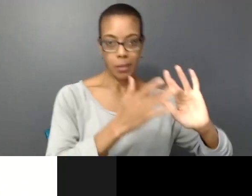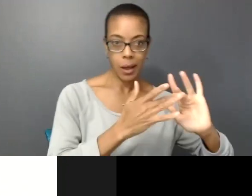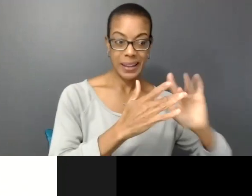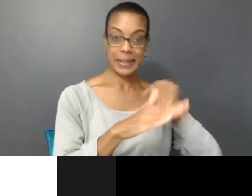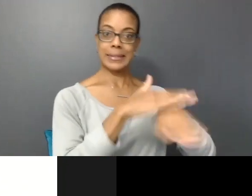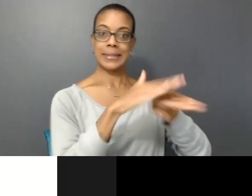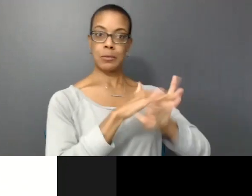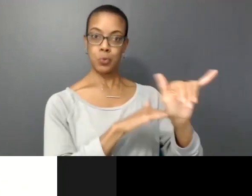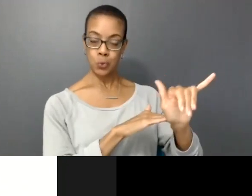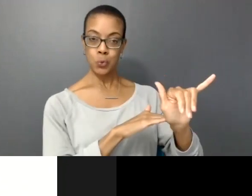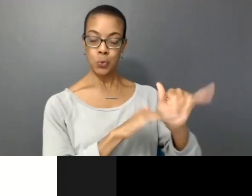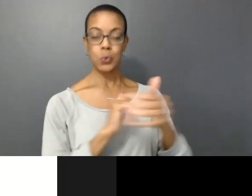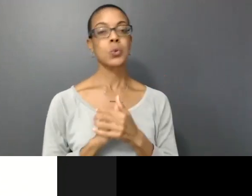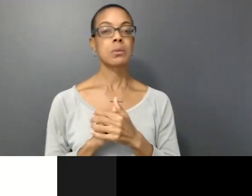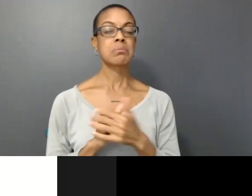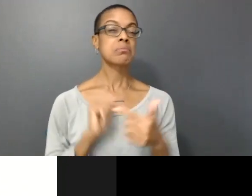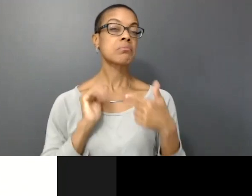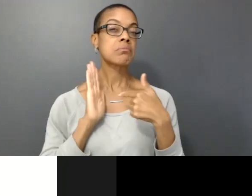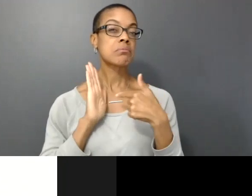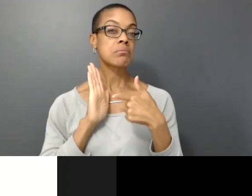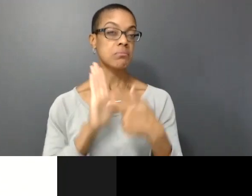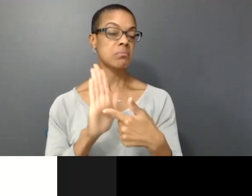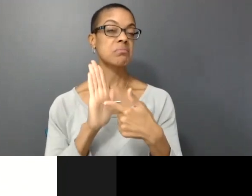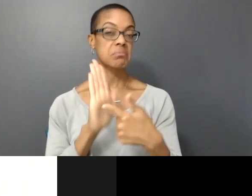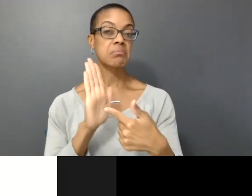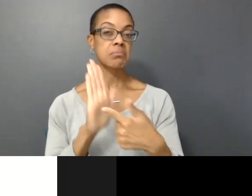So I would like to share a quick example here.